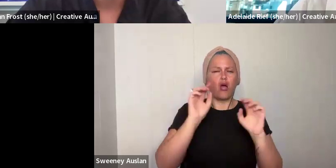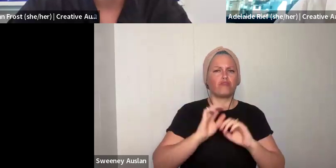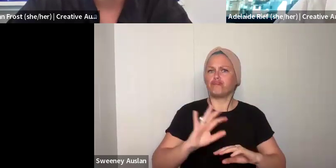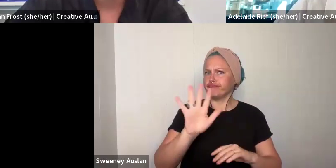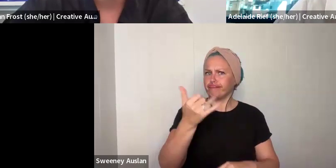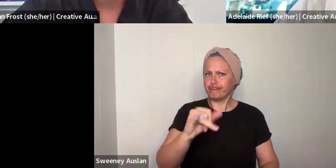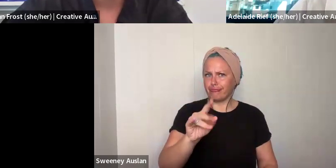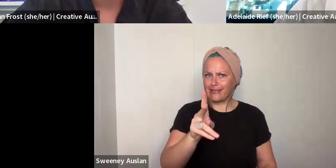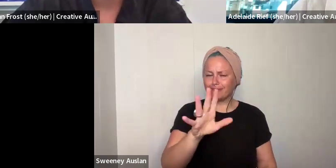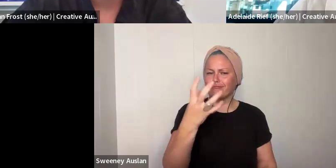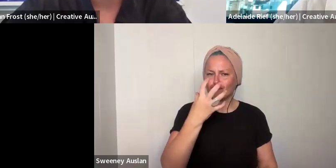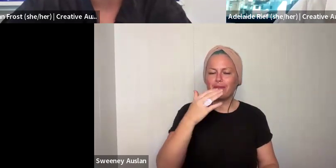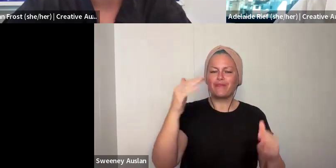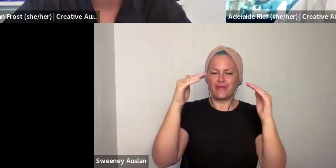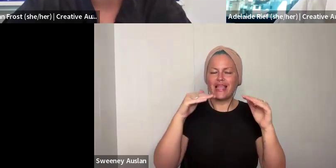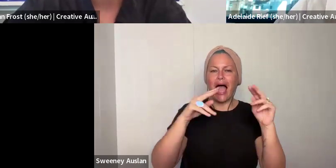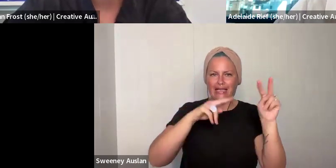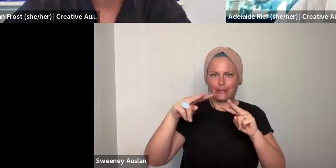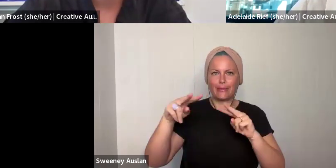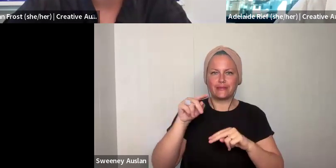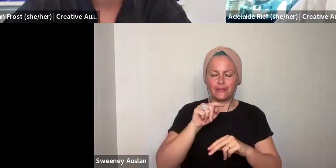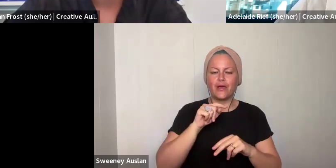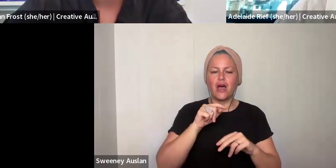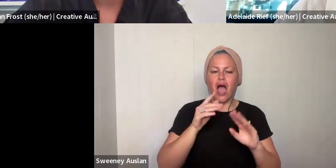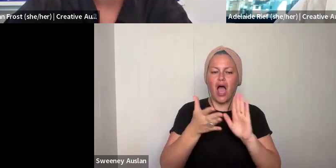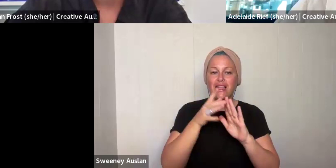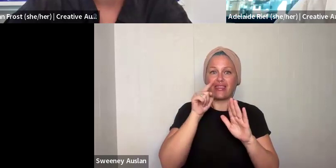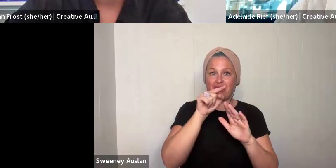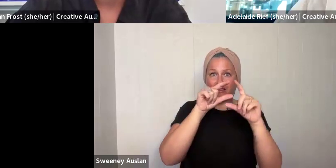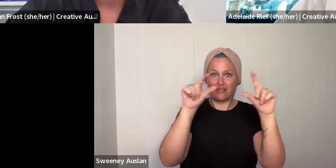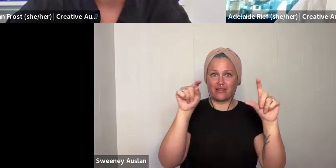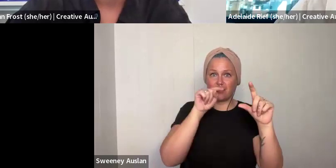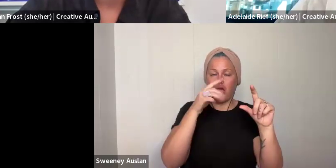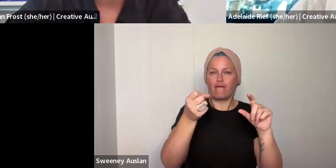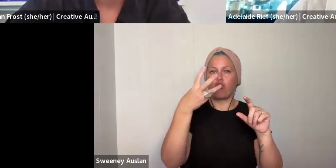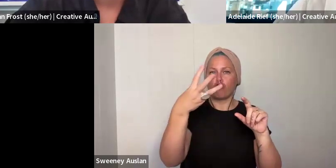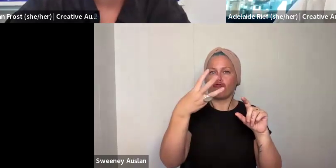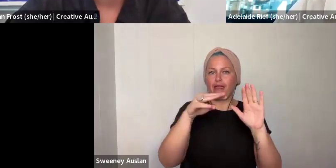No! Under assessment. They are under that section. There are three